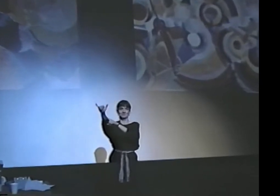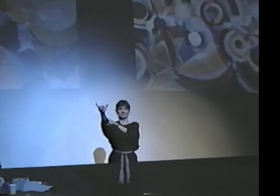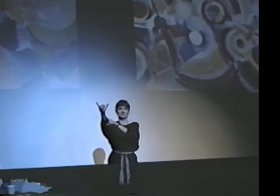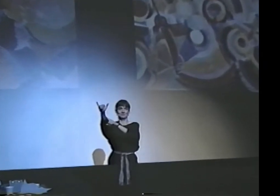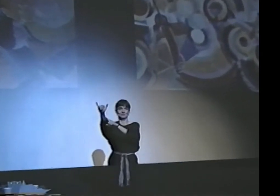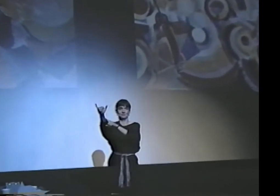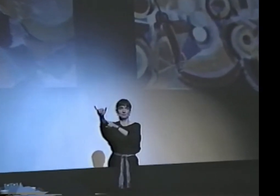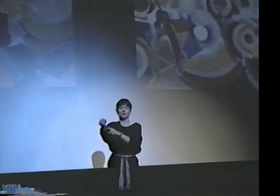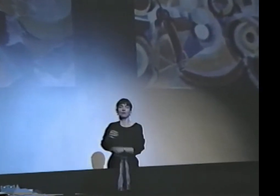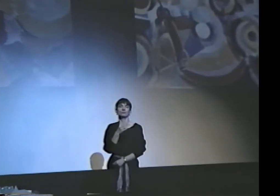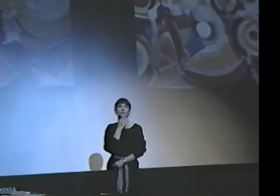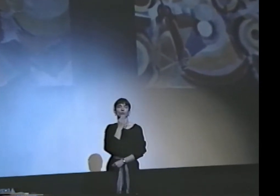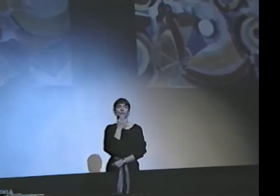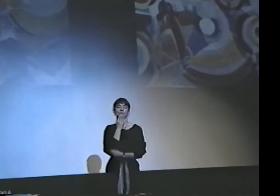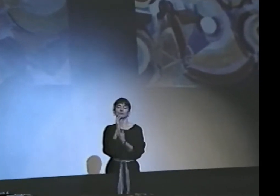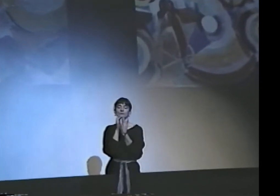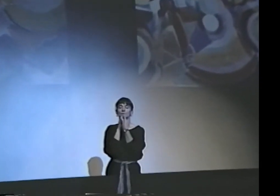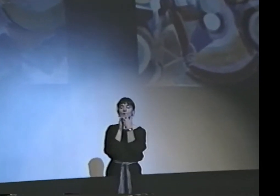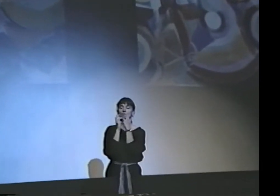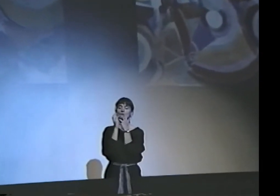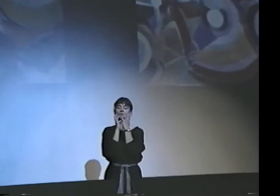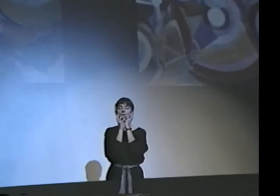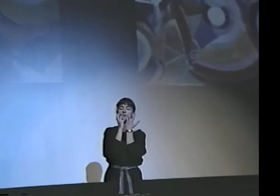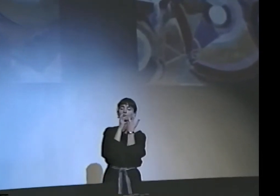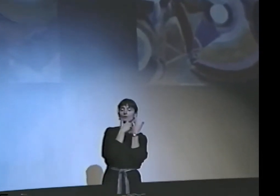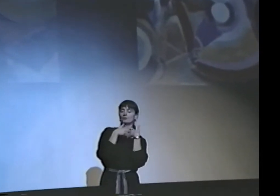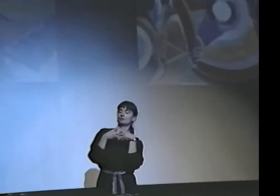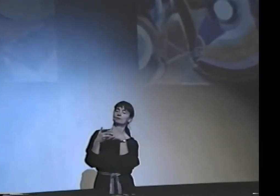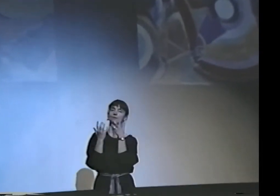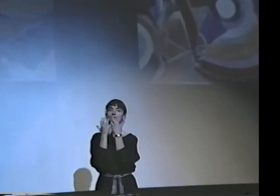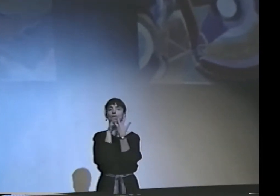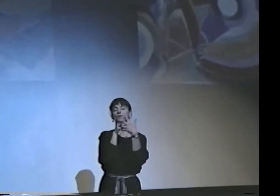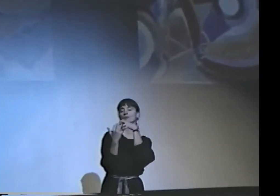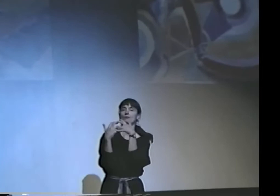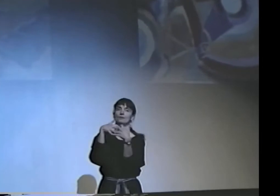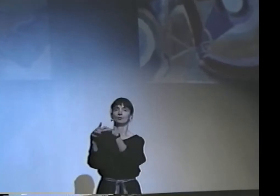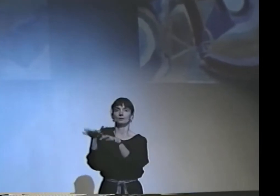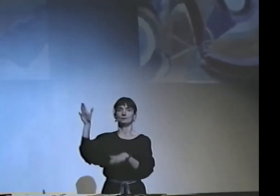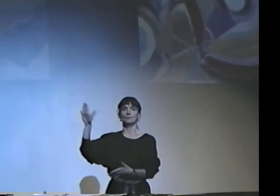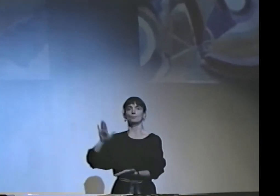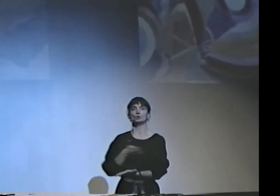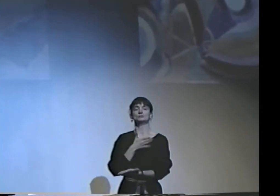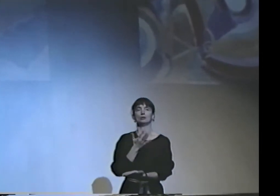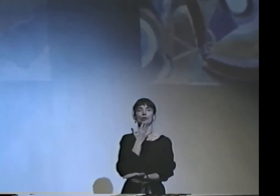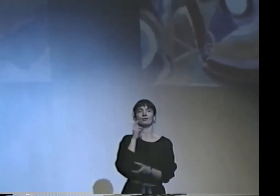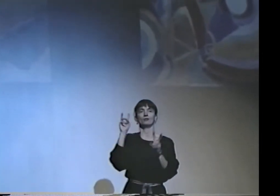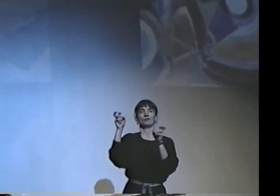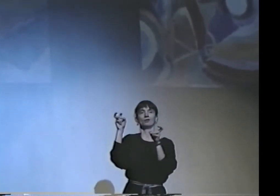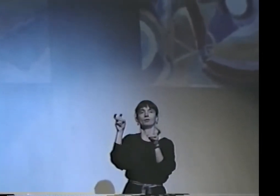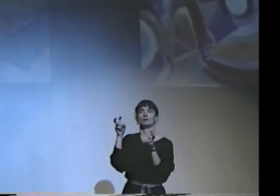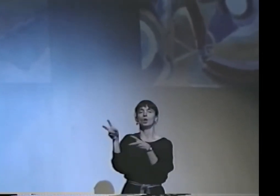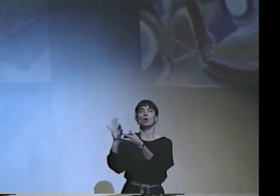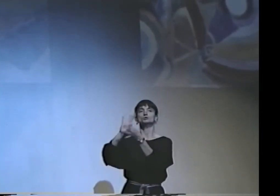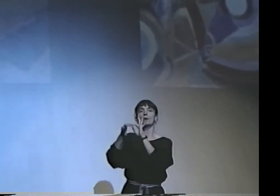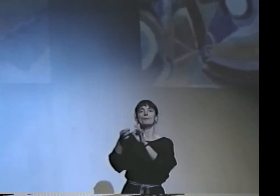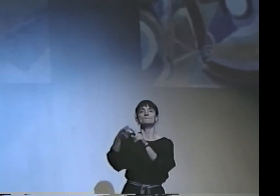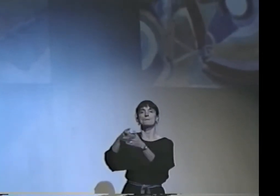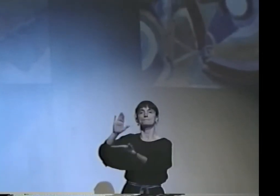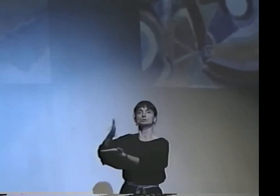THIS IS CALLED SYNCHRONOMY, AND IT WORKS WITH THE BLENDING AND BLEEDING OVER OF COLORS. IT'S VERY MUSICAL.